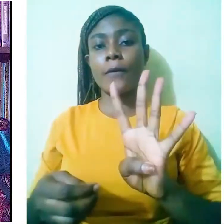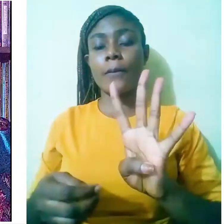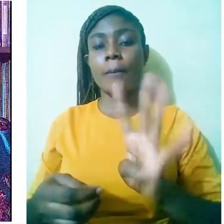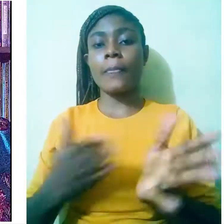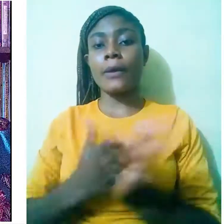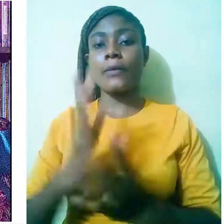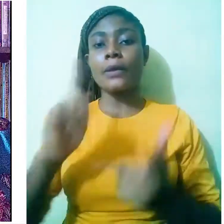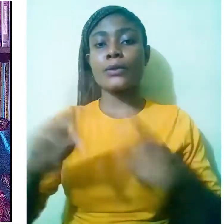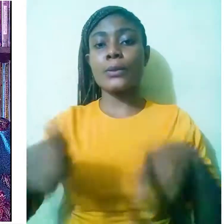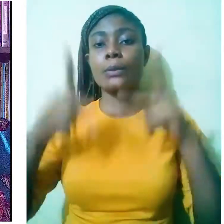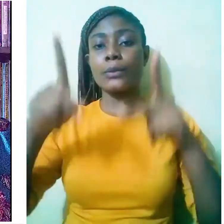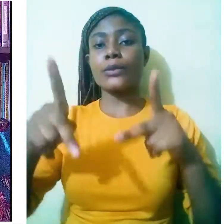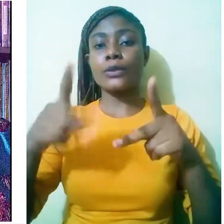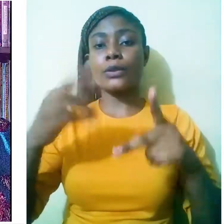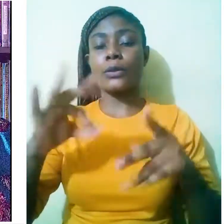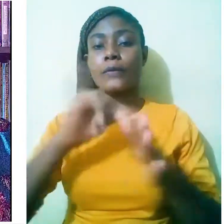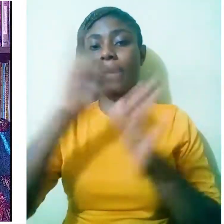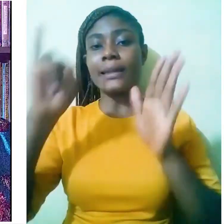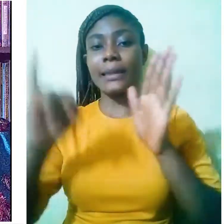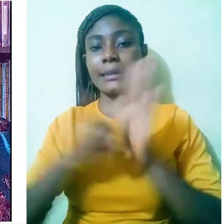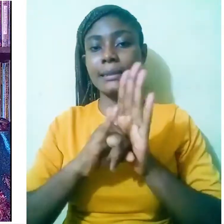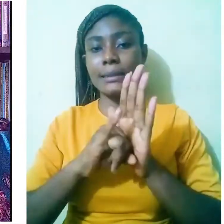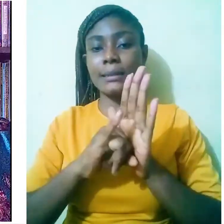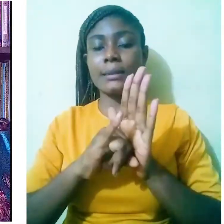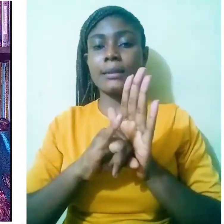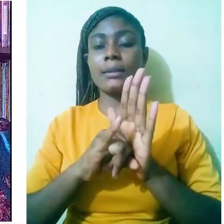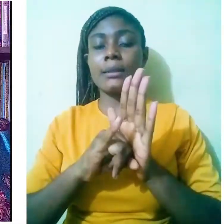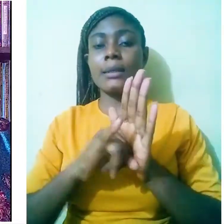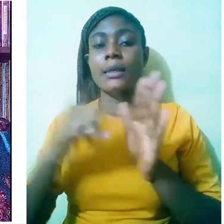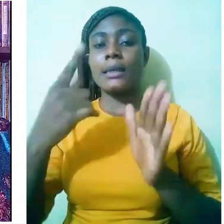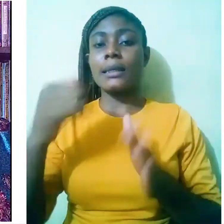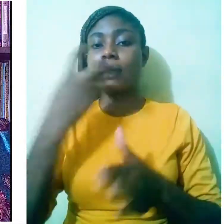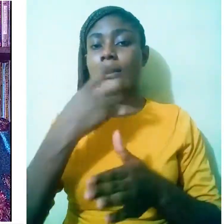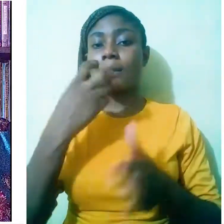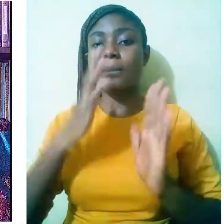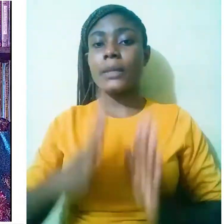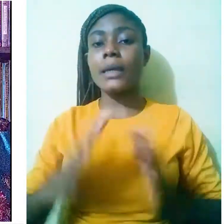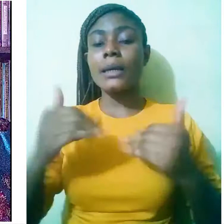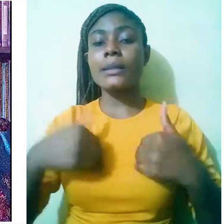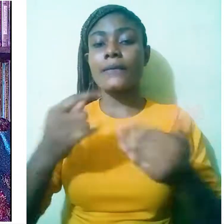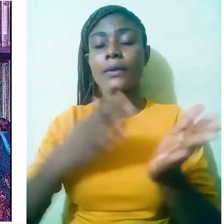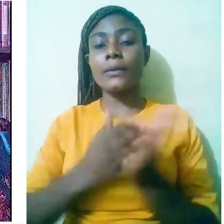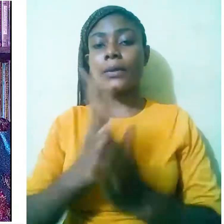Right to promotion of identity They have the right to enjoy and develop their